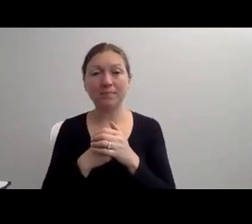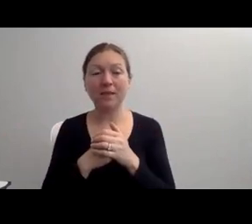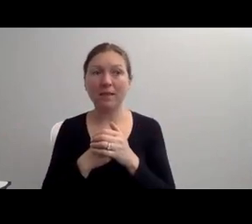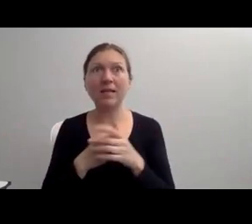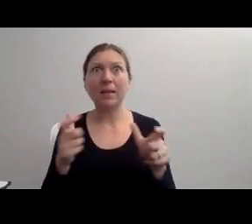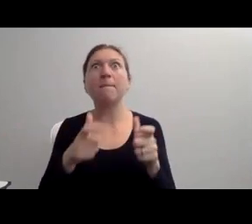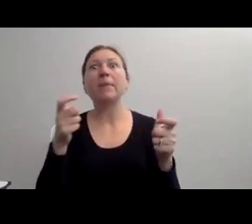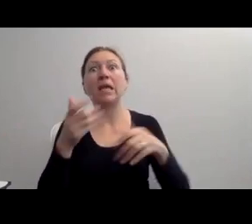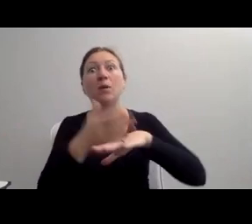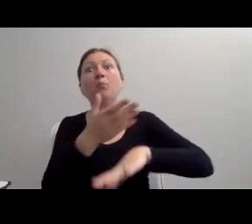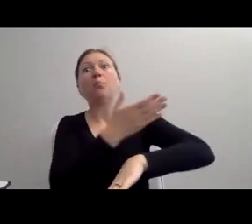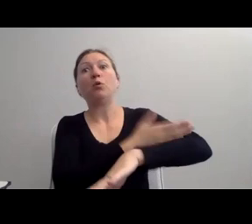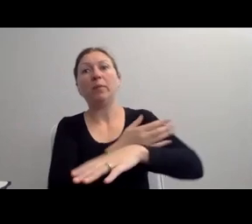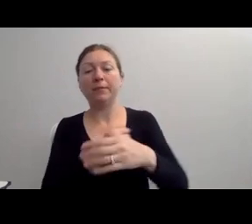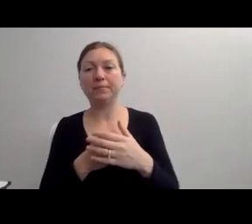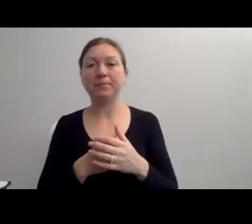A GENTLEMAN IN A WHEELCHAIR."